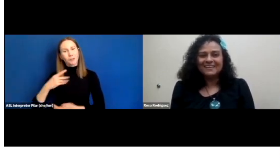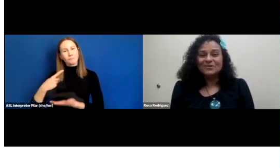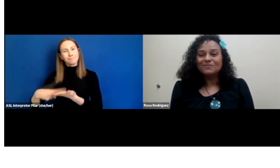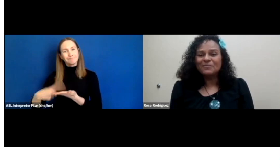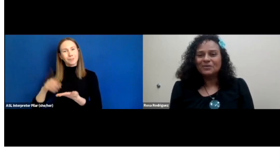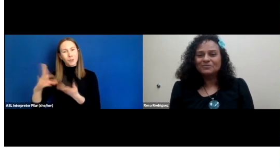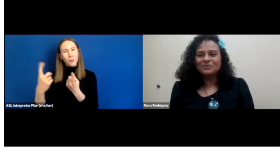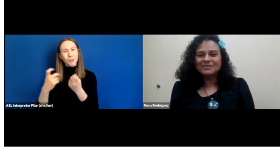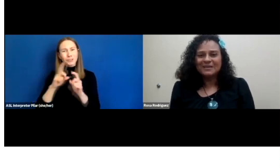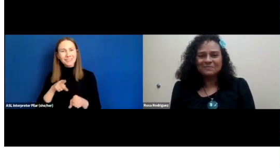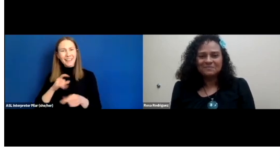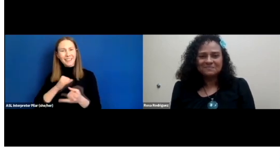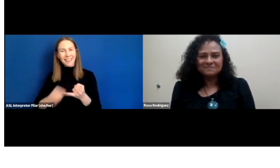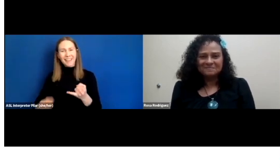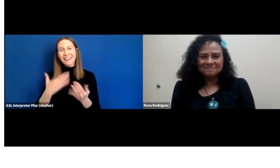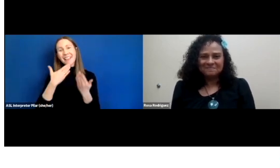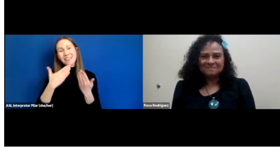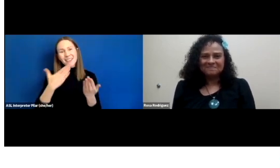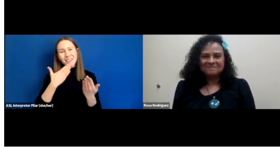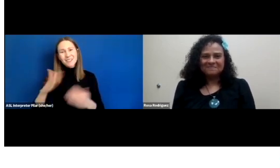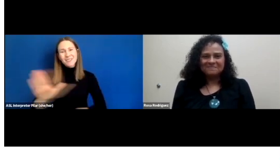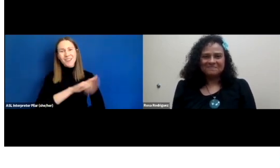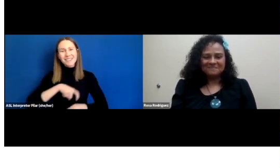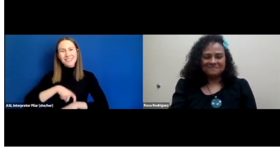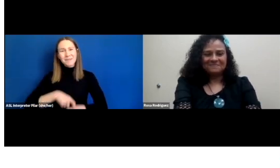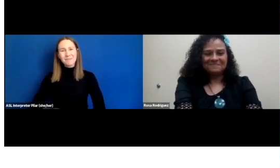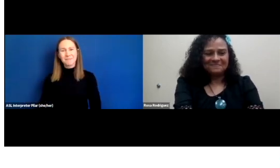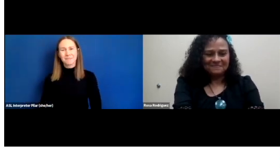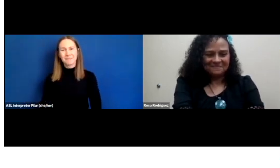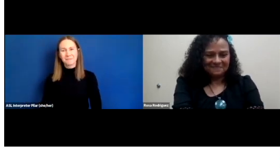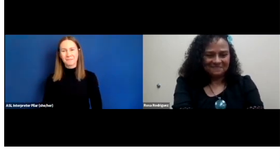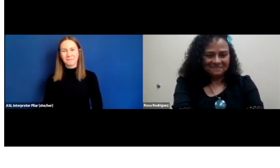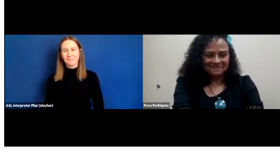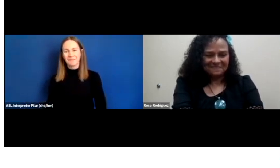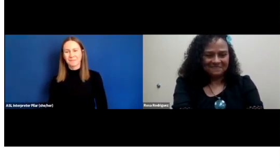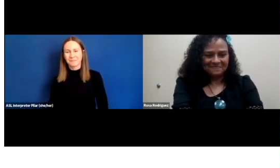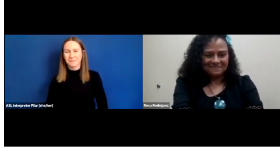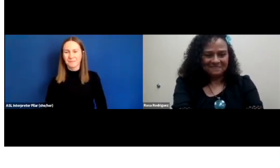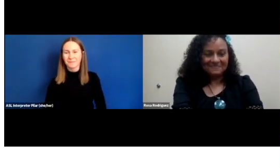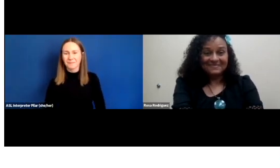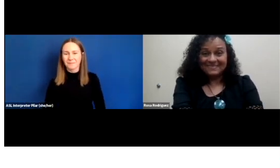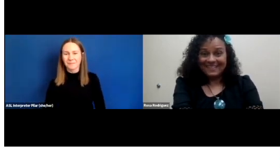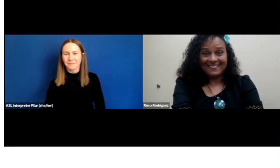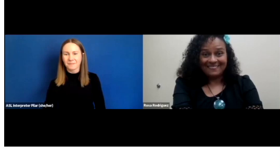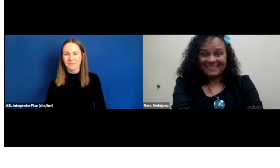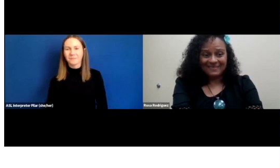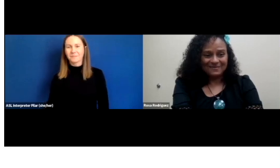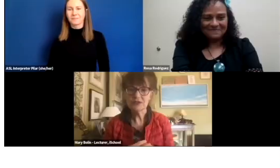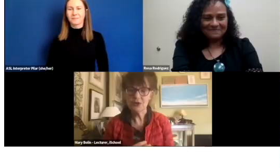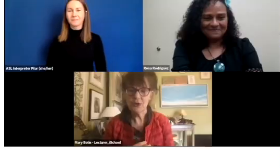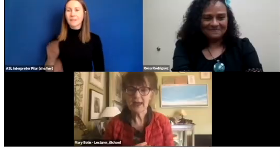Thank you very much for your time. Thank you so much, Rosa. That was great.